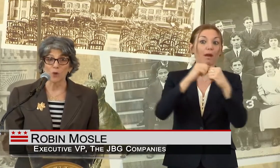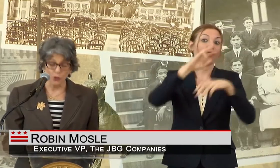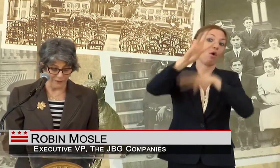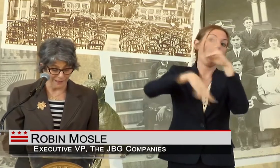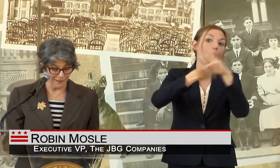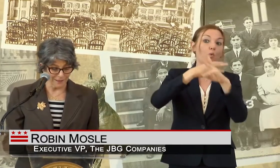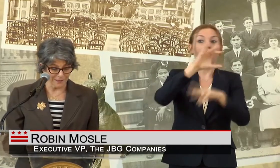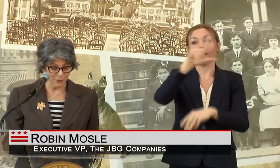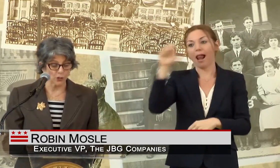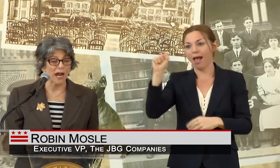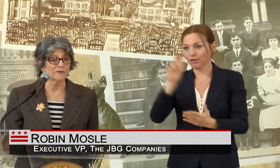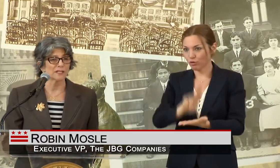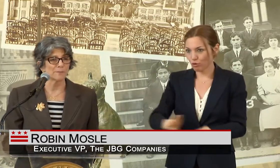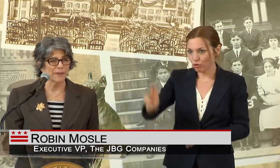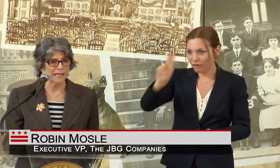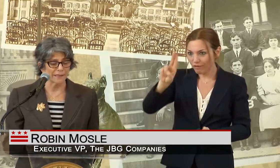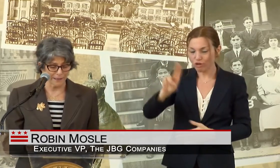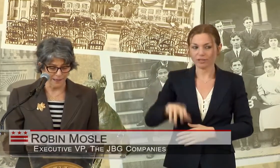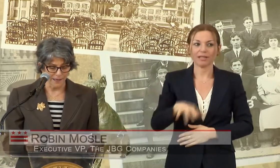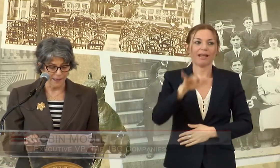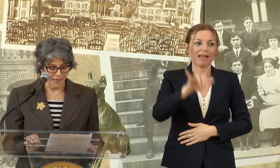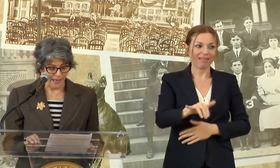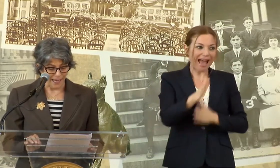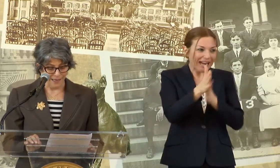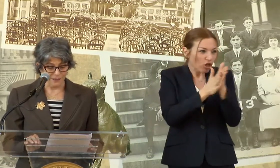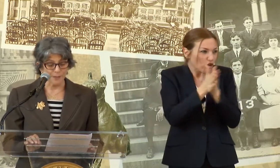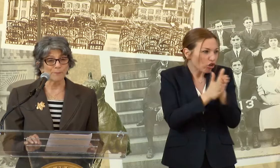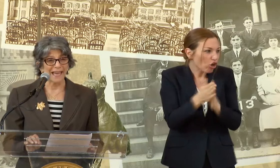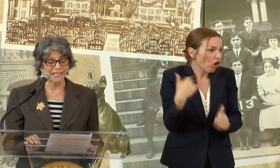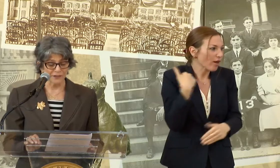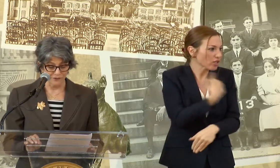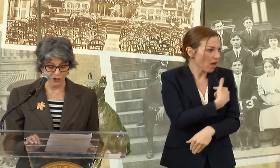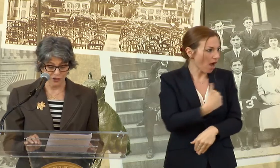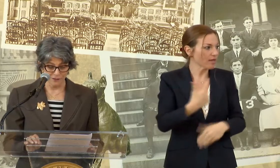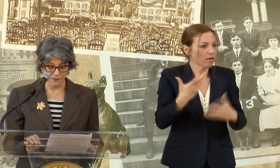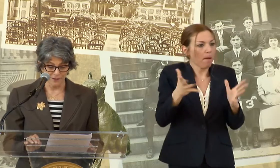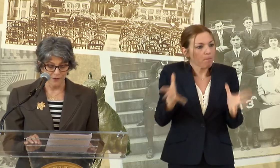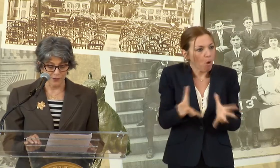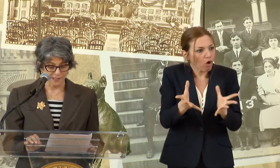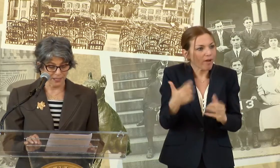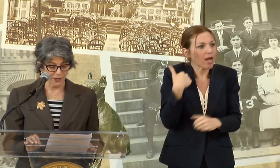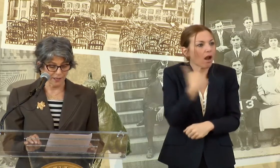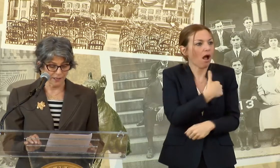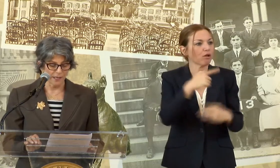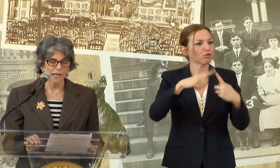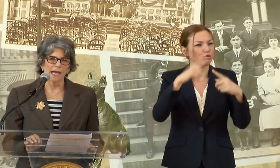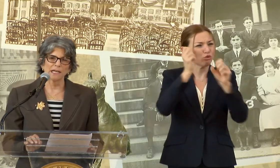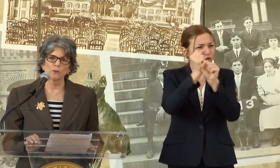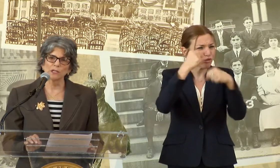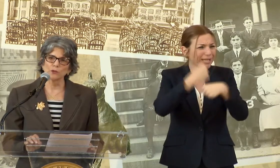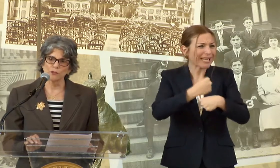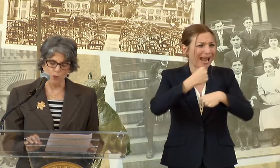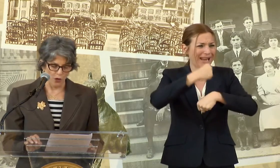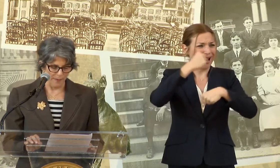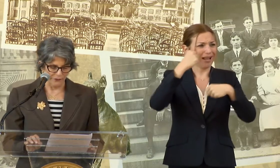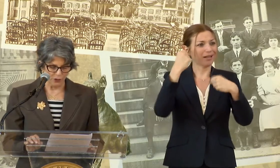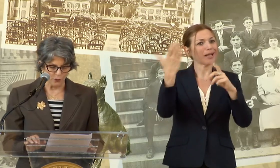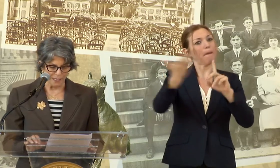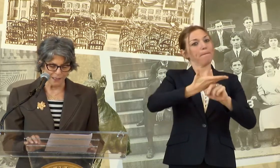MOTIVATED US TO CRAFT A COMPELLING AND COMPETITIVE VISION FOR THIS AREA, AS WE LEARNED MORE ABOUT THE UNIQUE